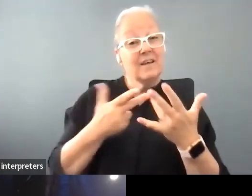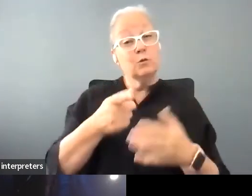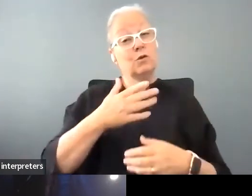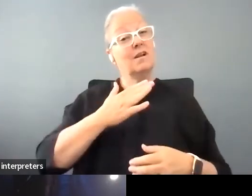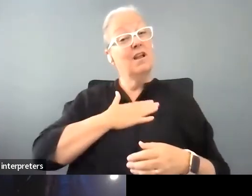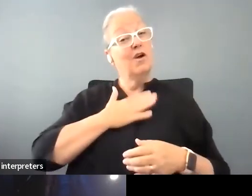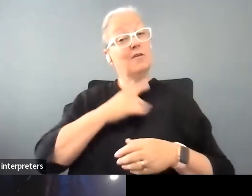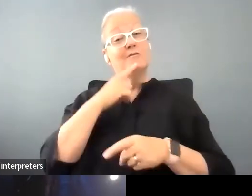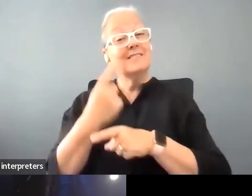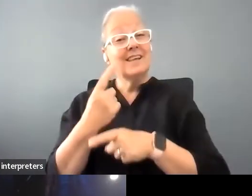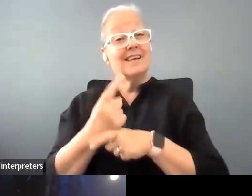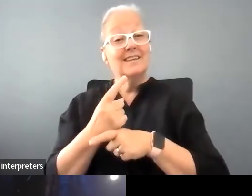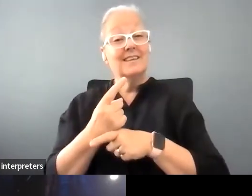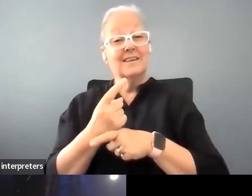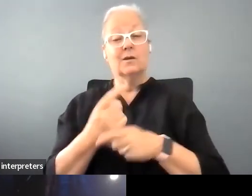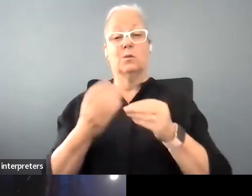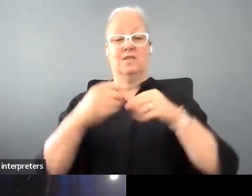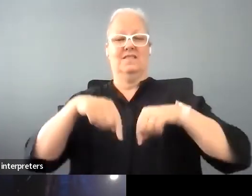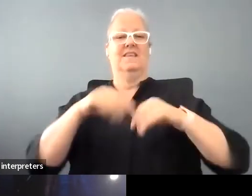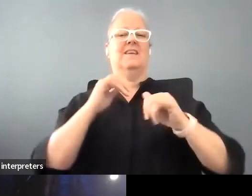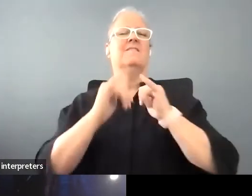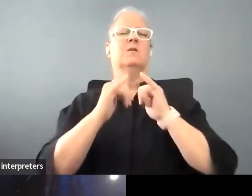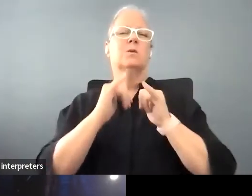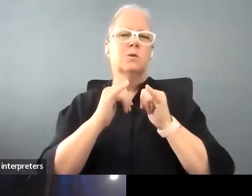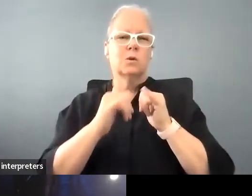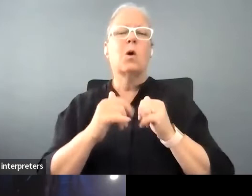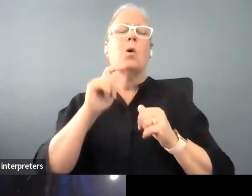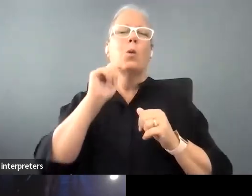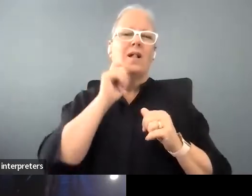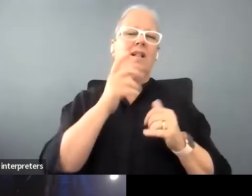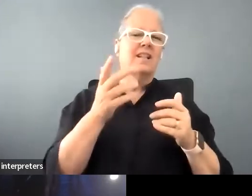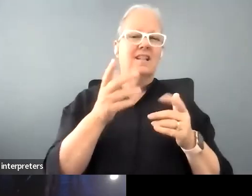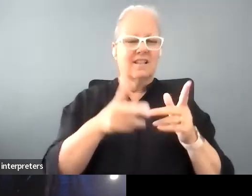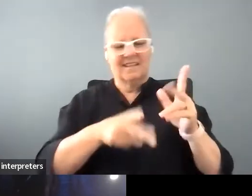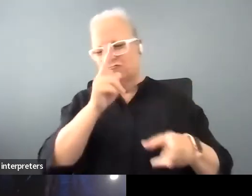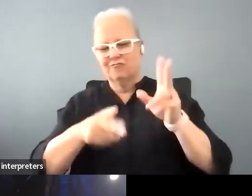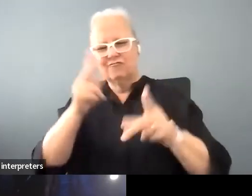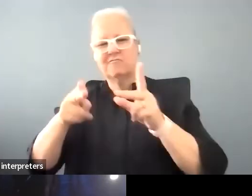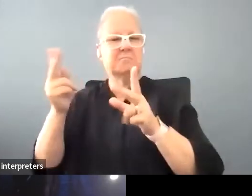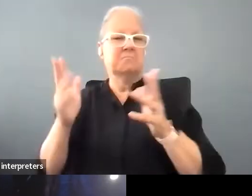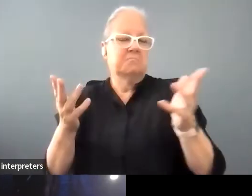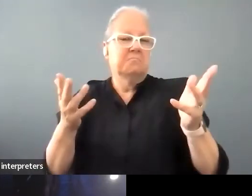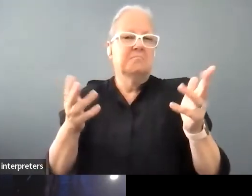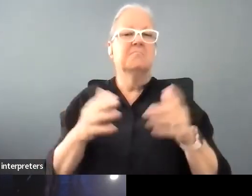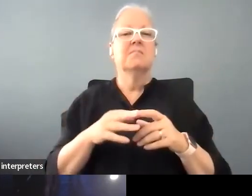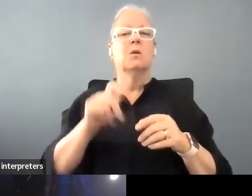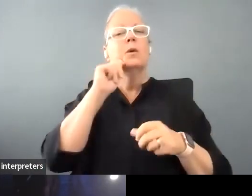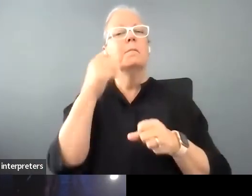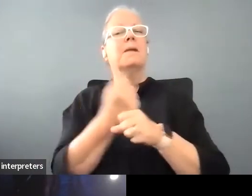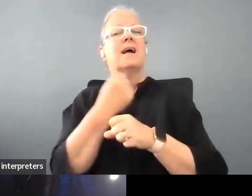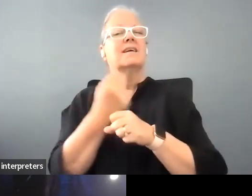like this interview is going to get edited, like chopped and whatever made into